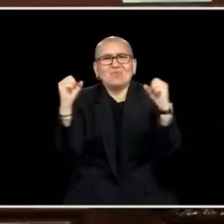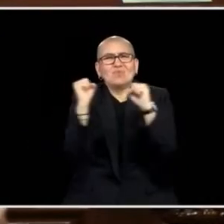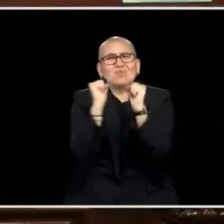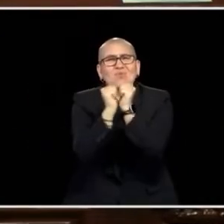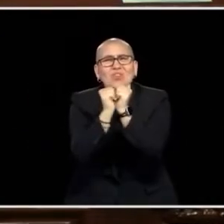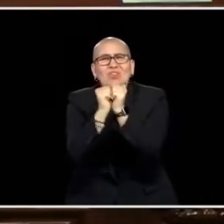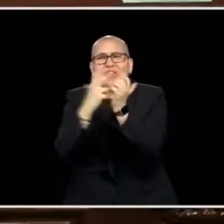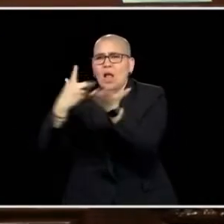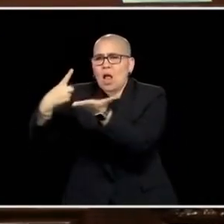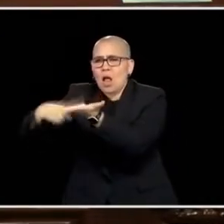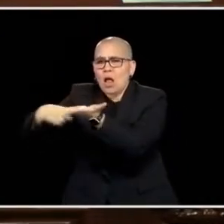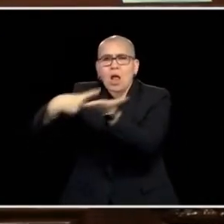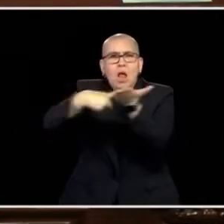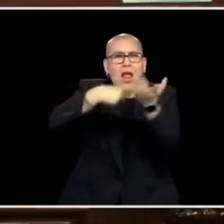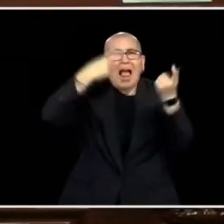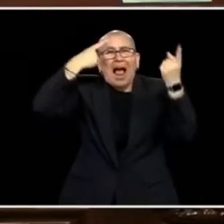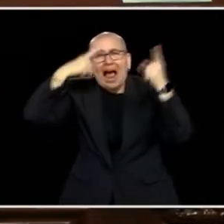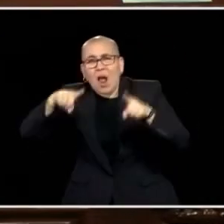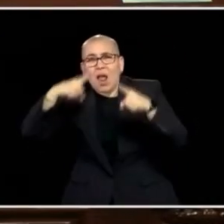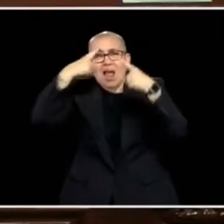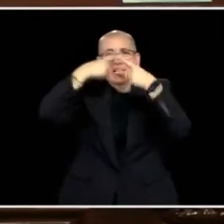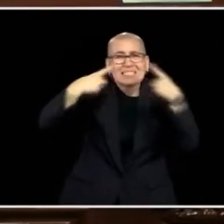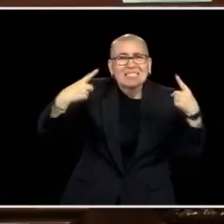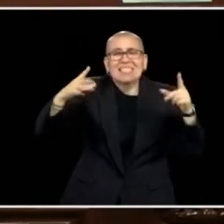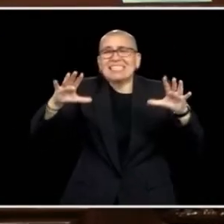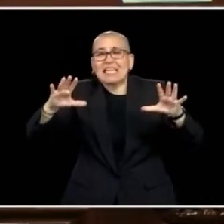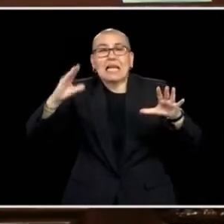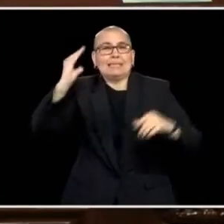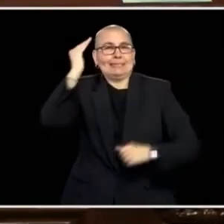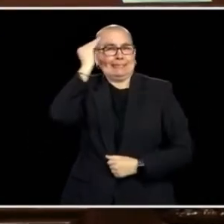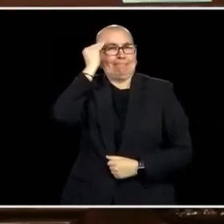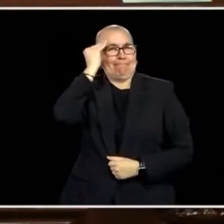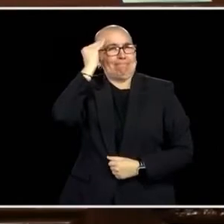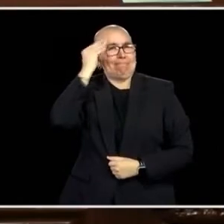DIFFERENCES ASIDE, TO MOVE AT LEAST SOME THINGS FORWARD. I KNOW IT'S FRUSTRATING.